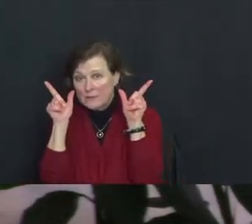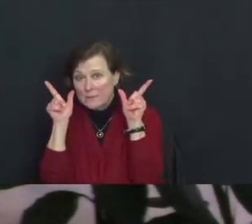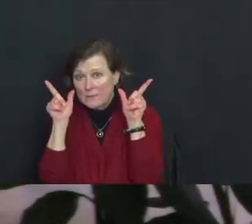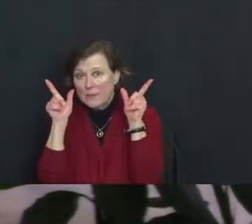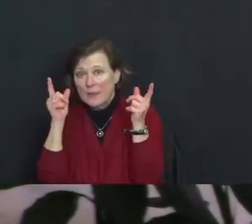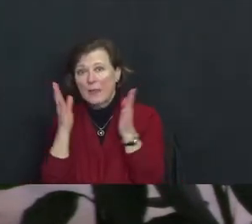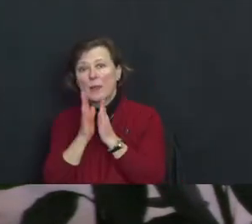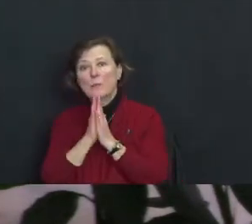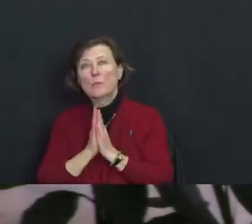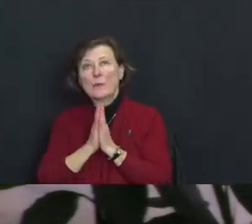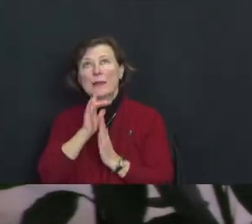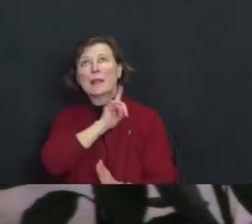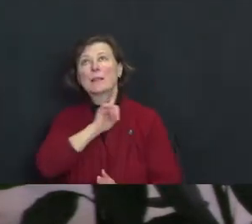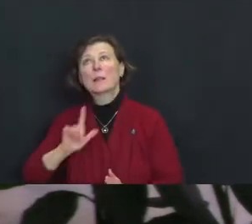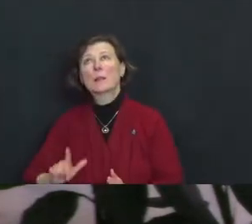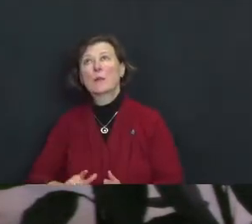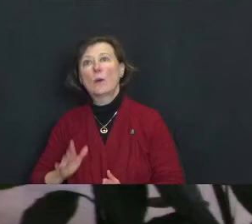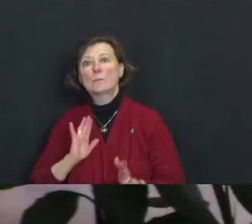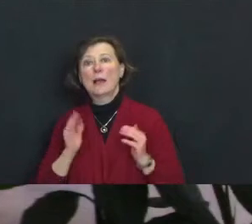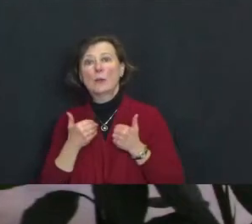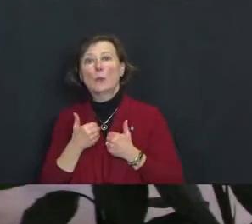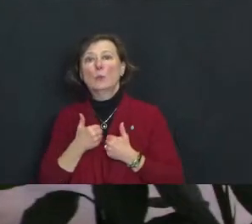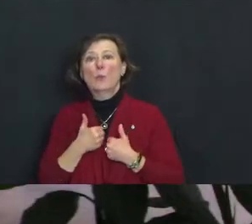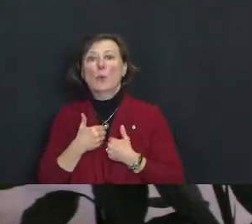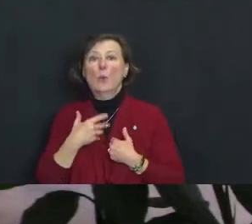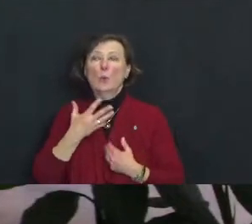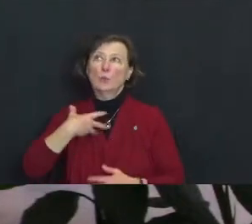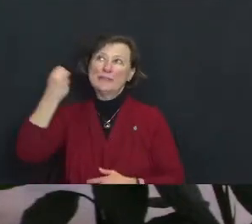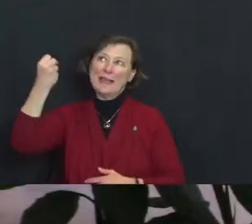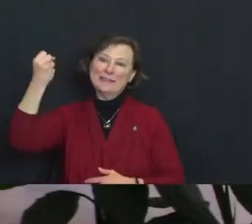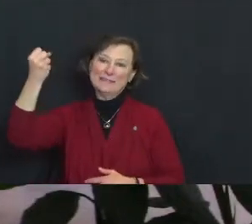the lord my soul to take.